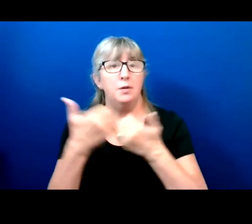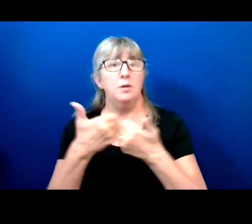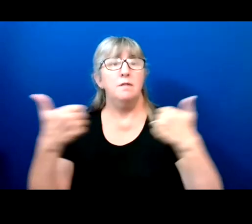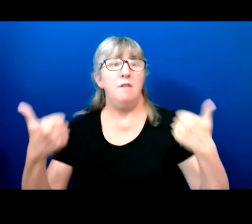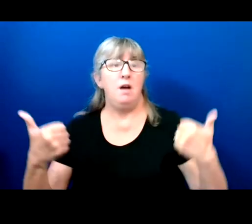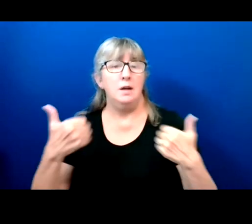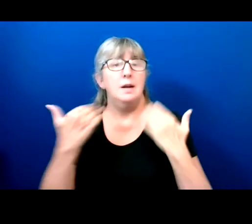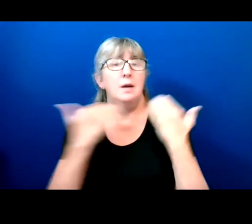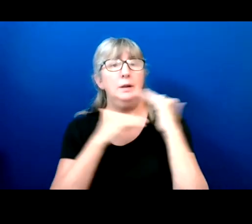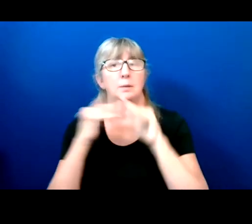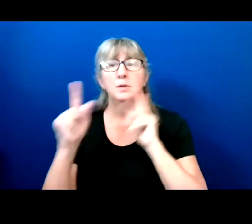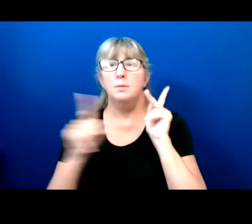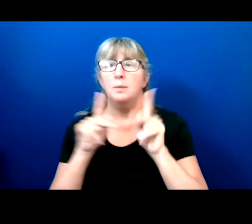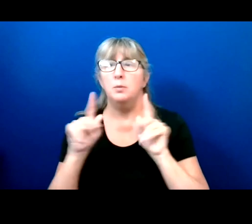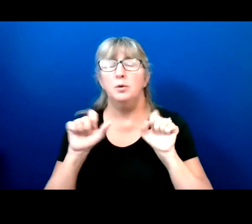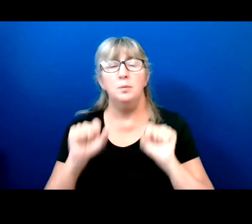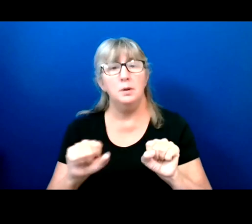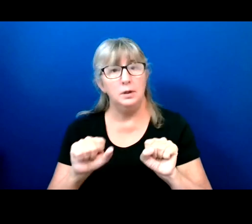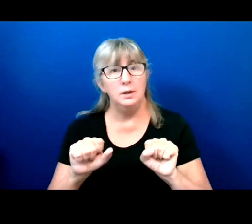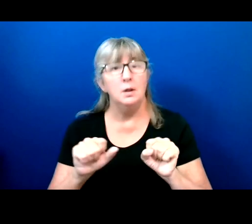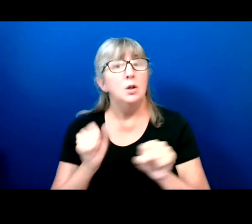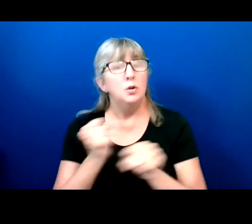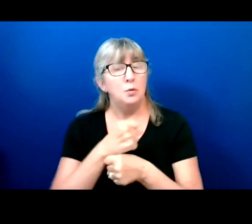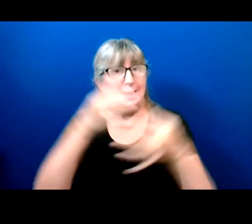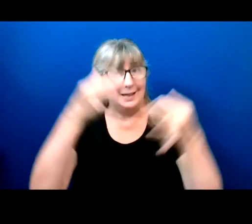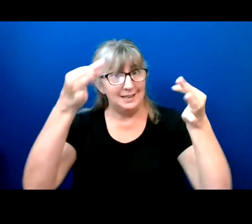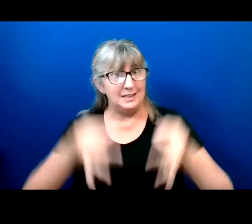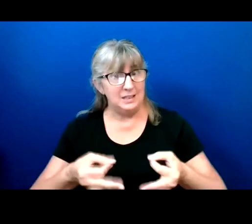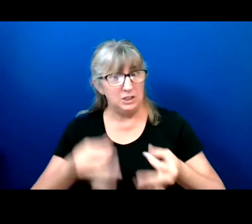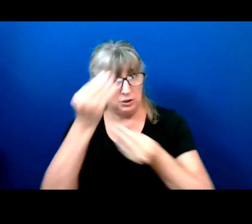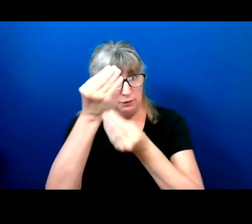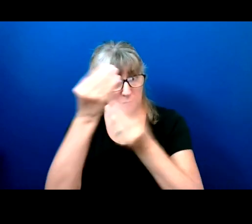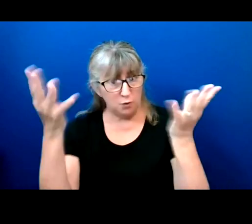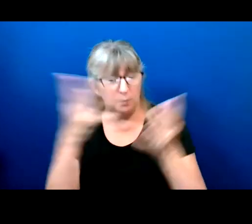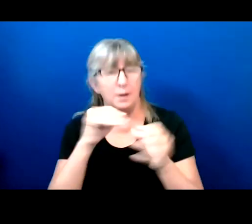abilities to make informed decisions and cast their ballot.